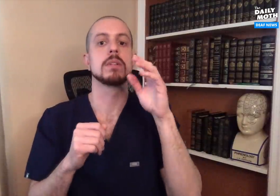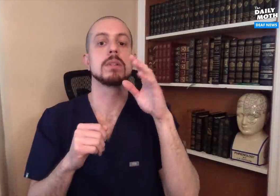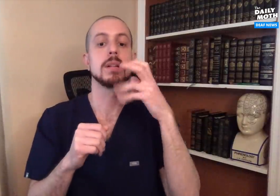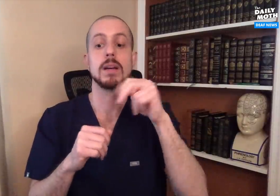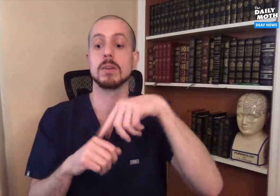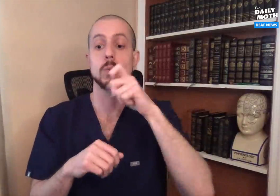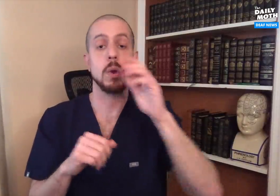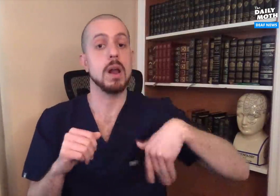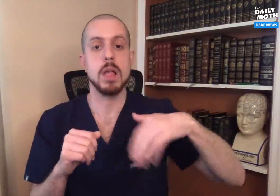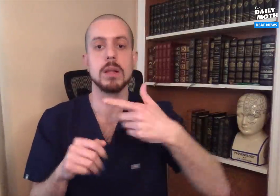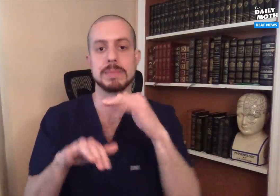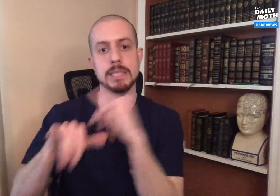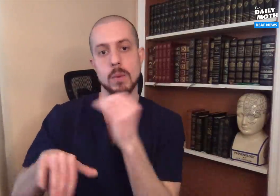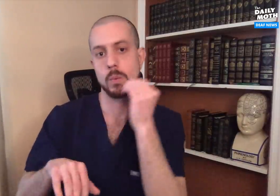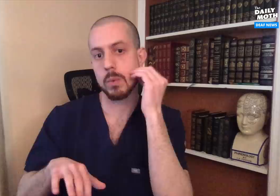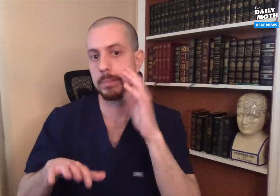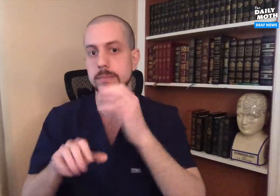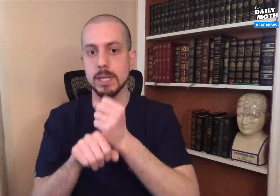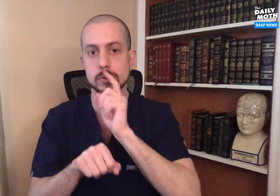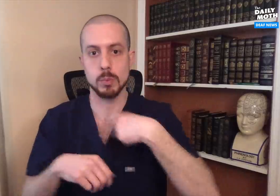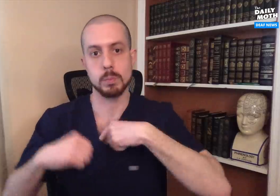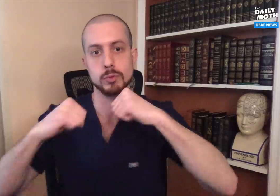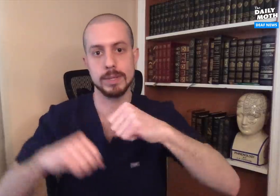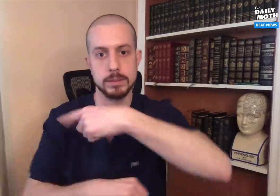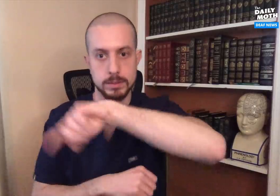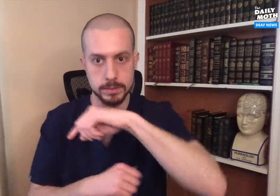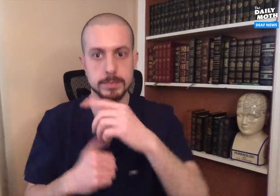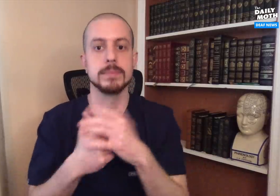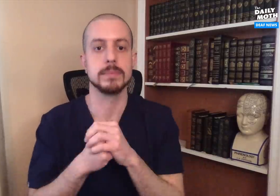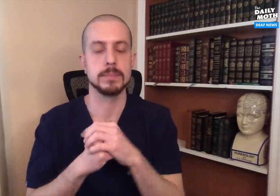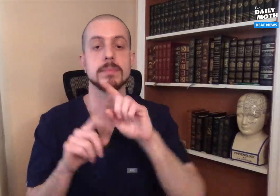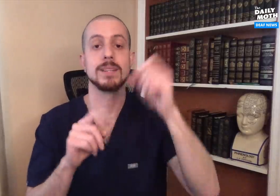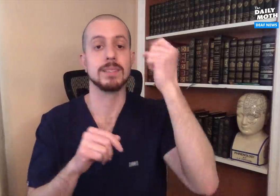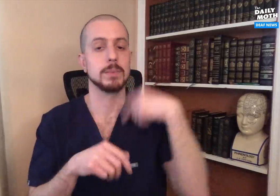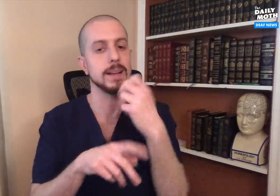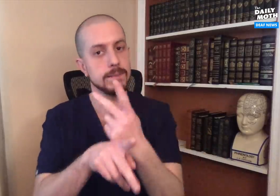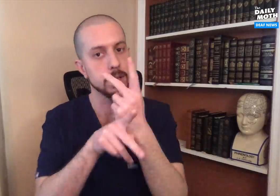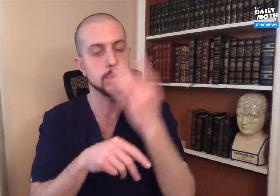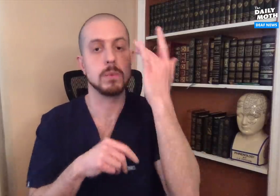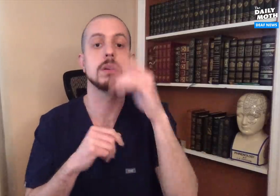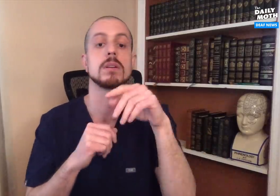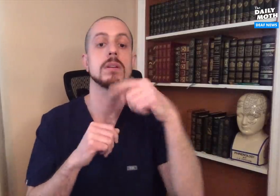We would have to be careful because we don't know for sure how long these antibodies will last. For those who have not developed antibodies yet,